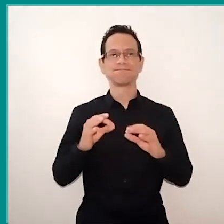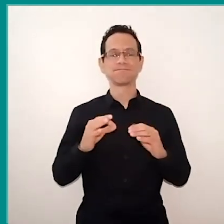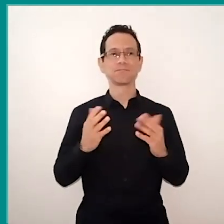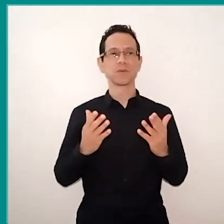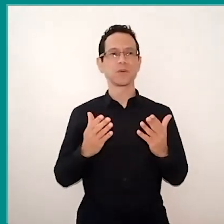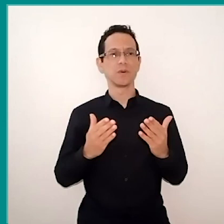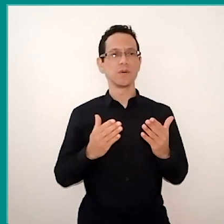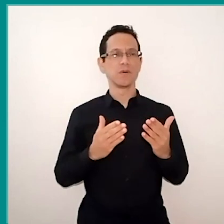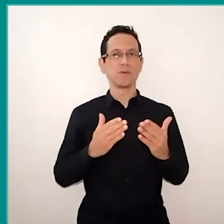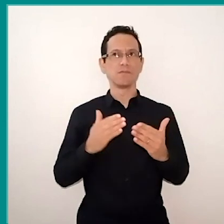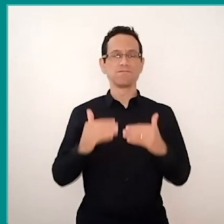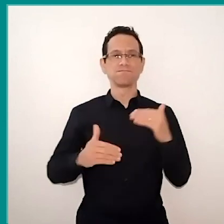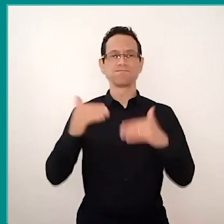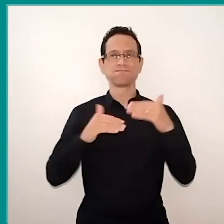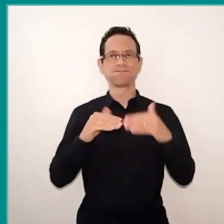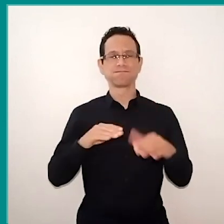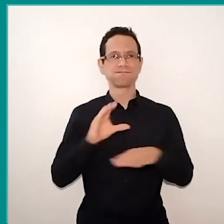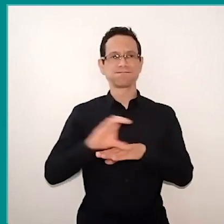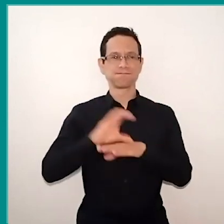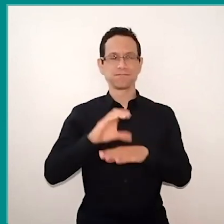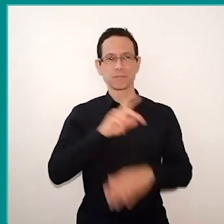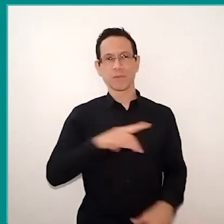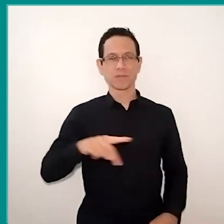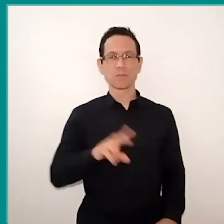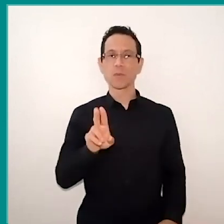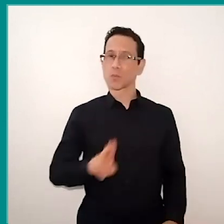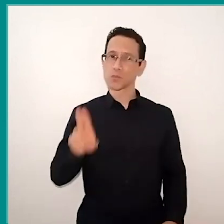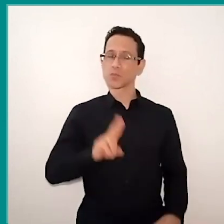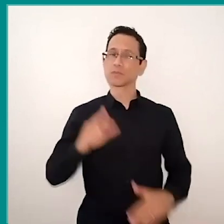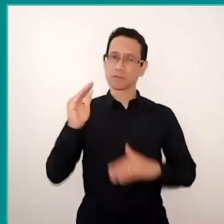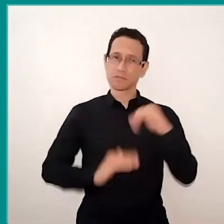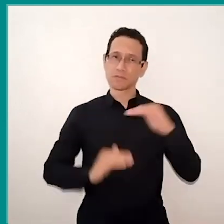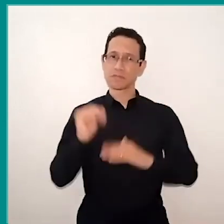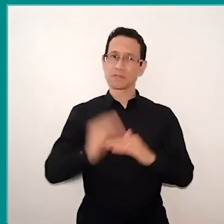so that the use is really productive?" And then one more, which is: